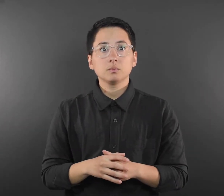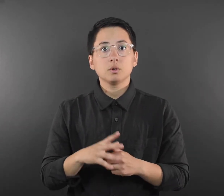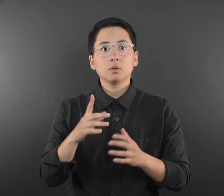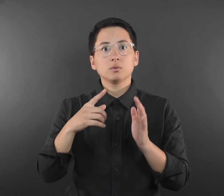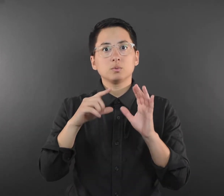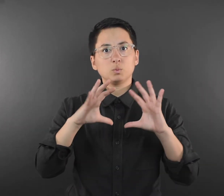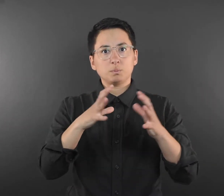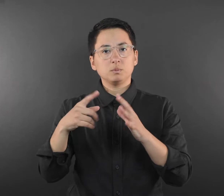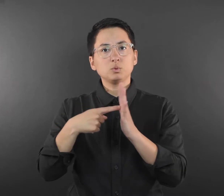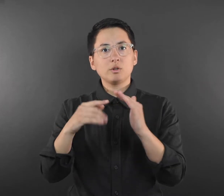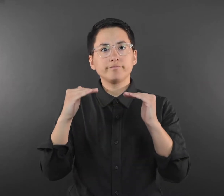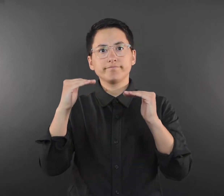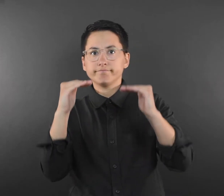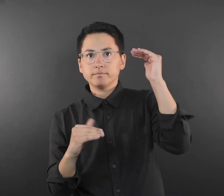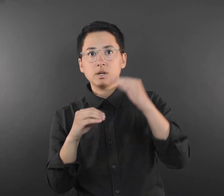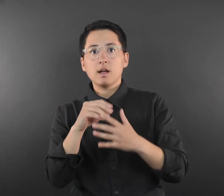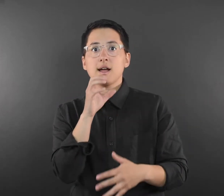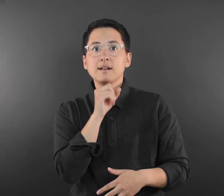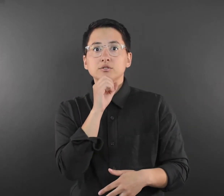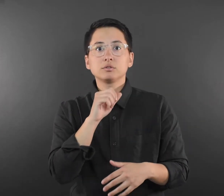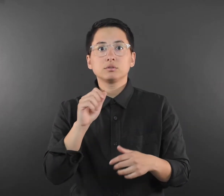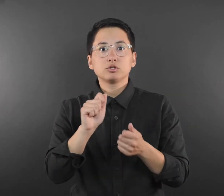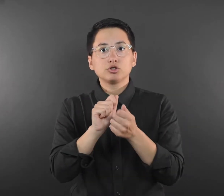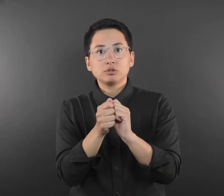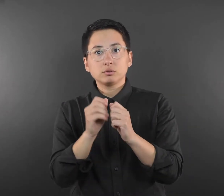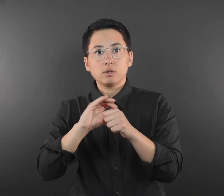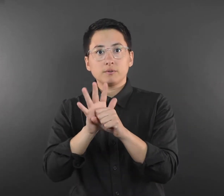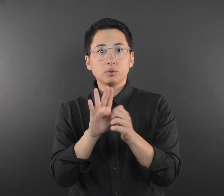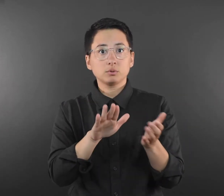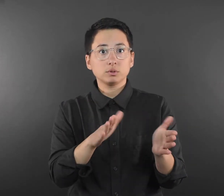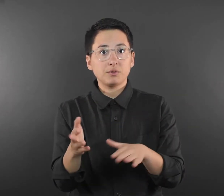This report found disparities in the age-adjusted COVID-19 death rates